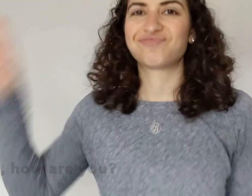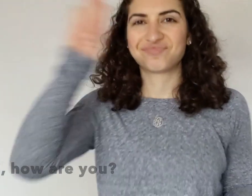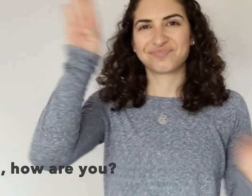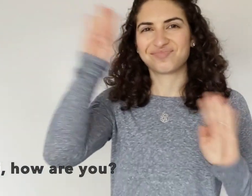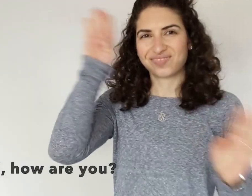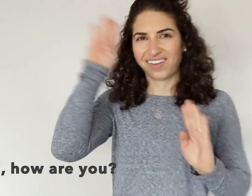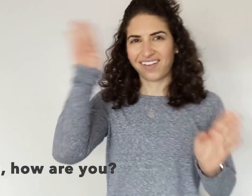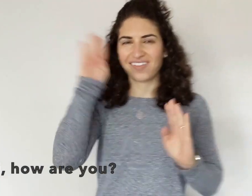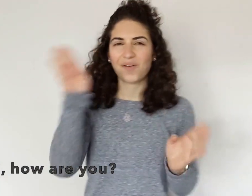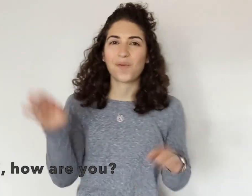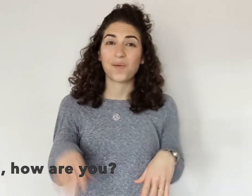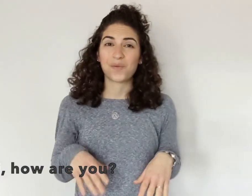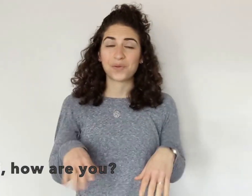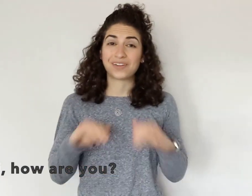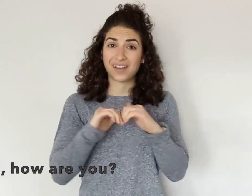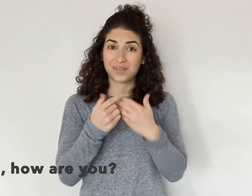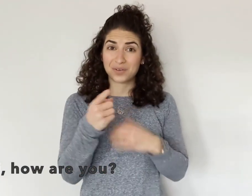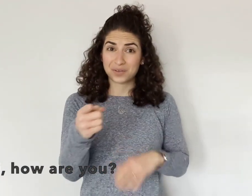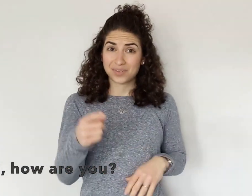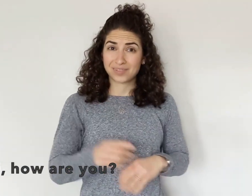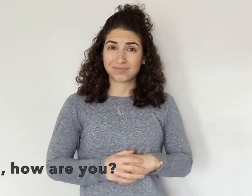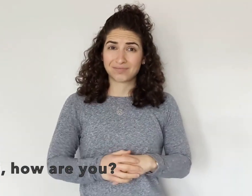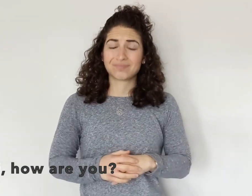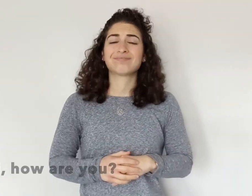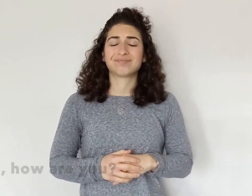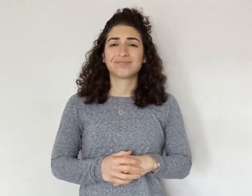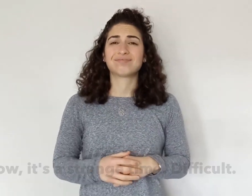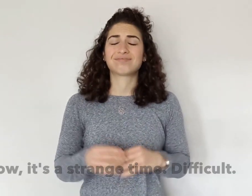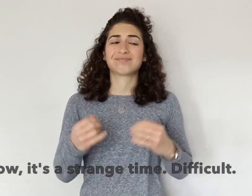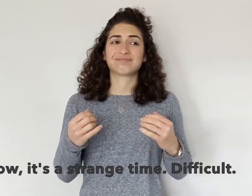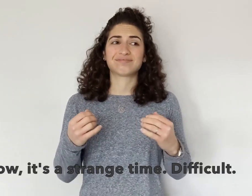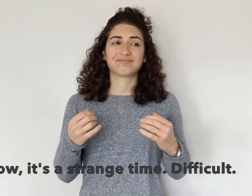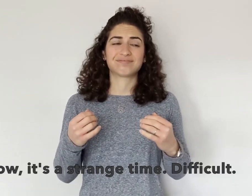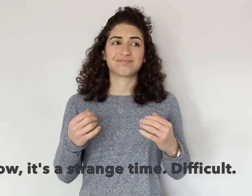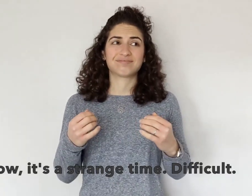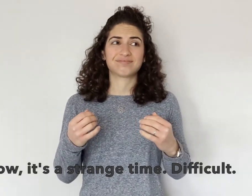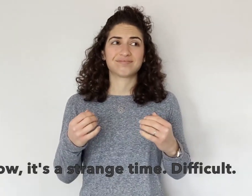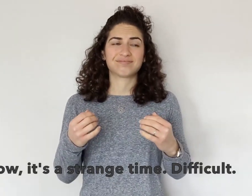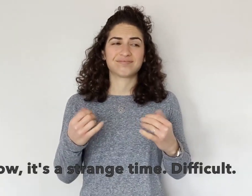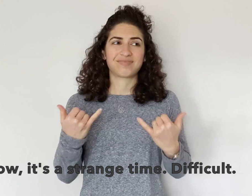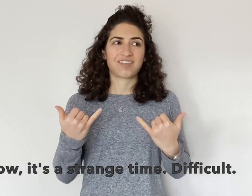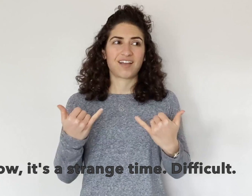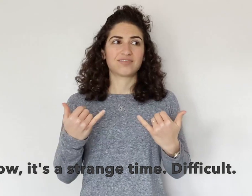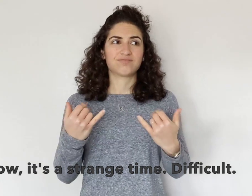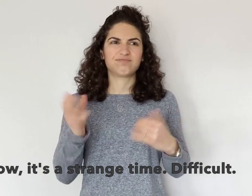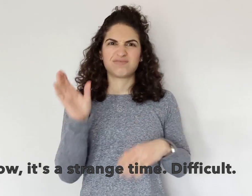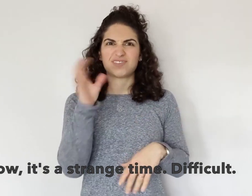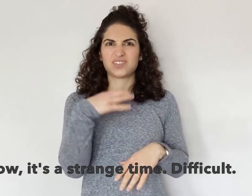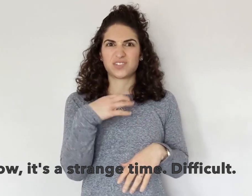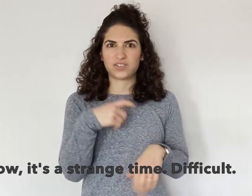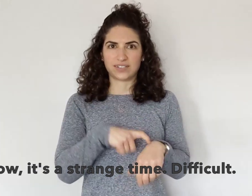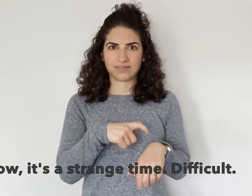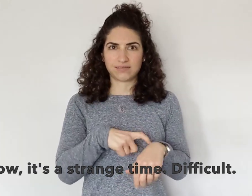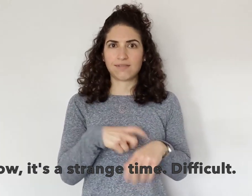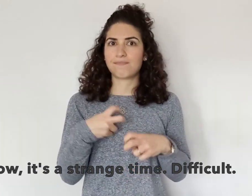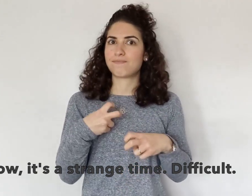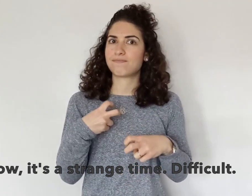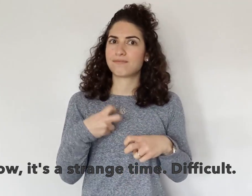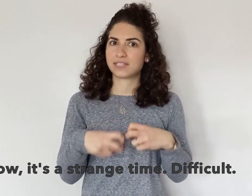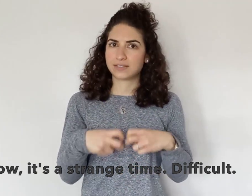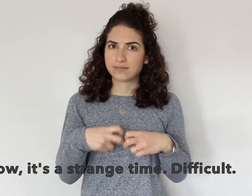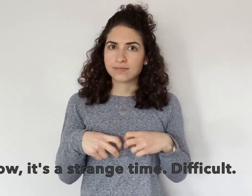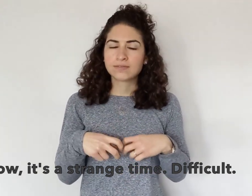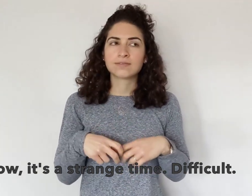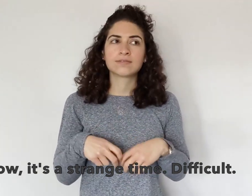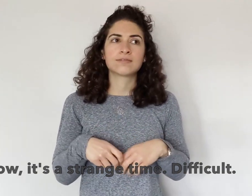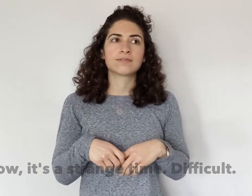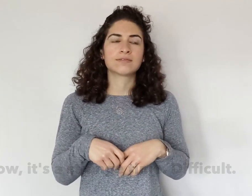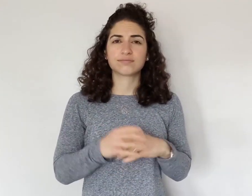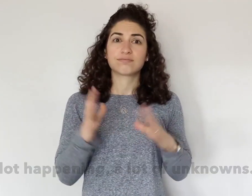Hello, how are you? Now, it is a strange time, difficult.